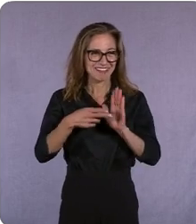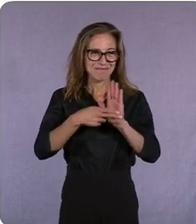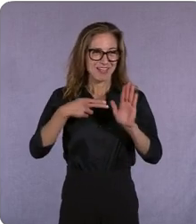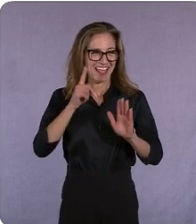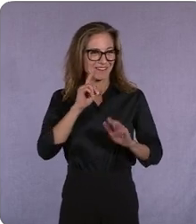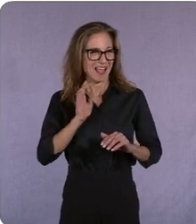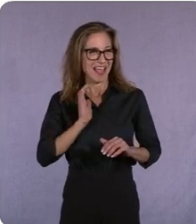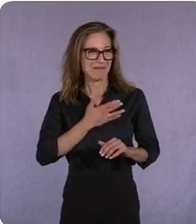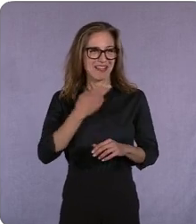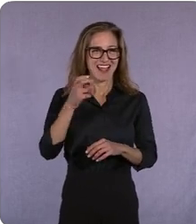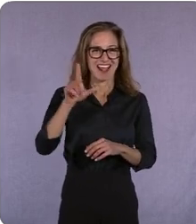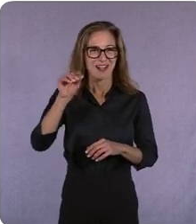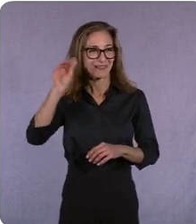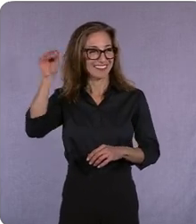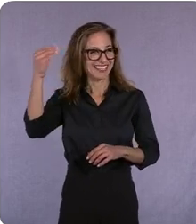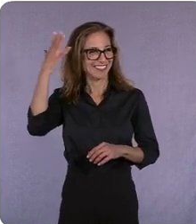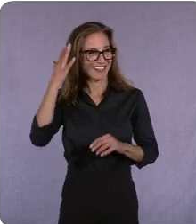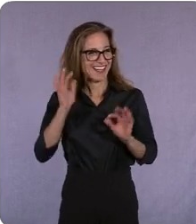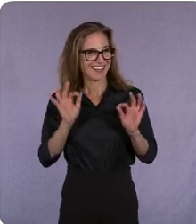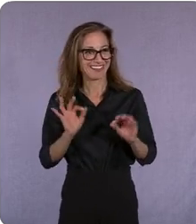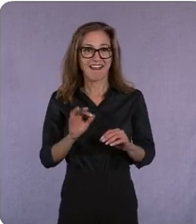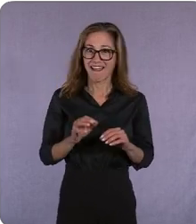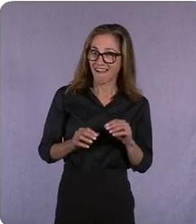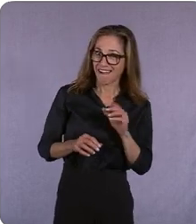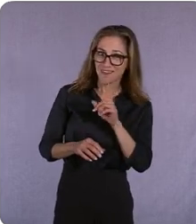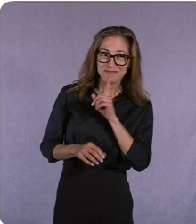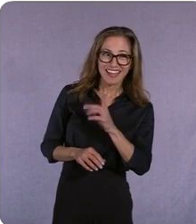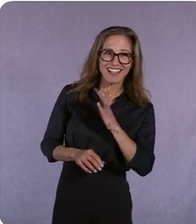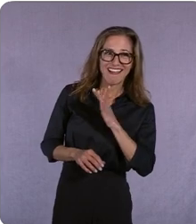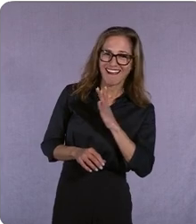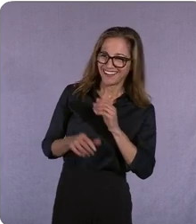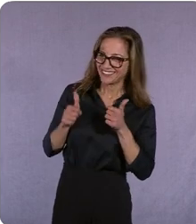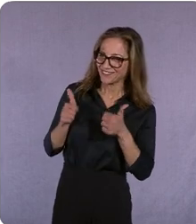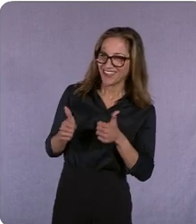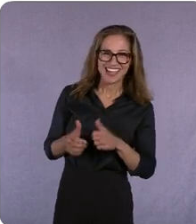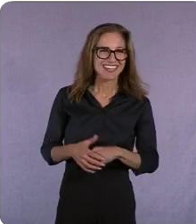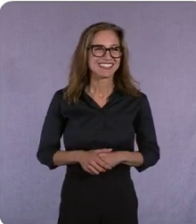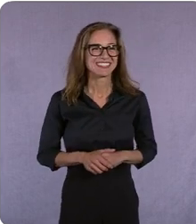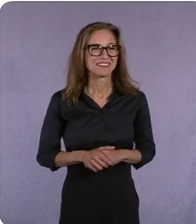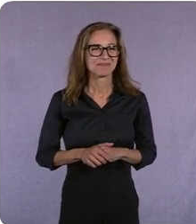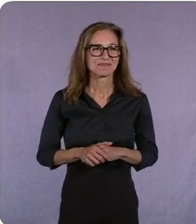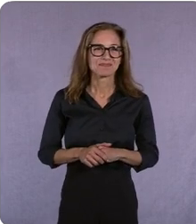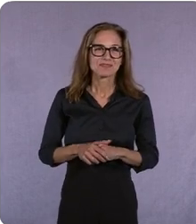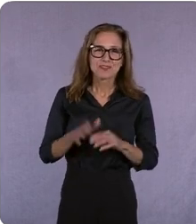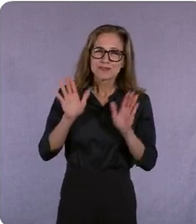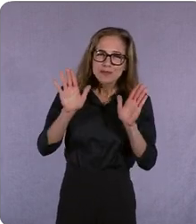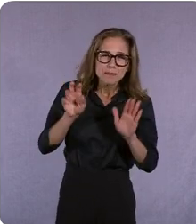i don't know that we thought of that but i'll take it. So what an incredible journey you've been on for the last couple years.